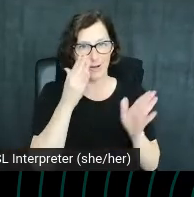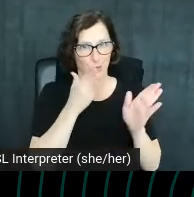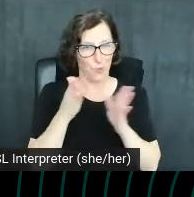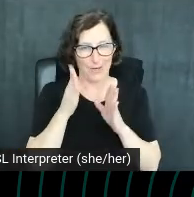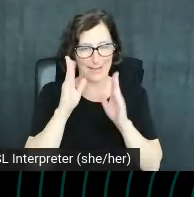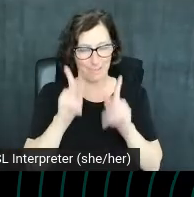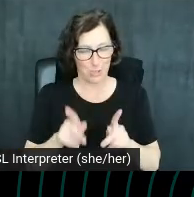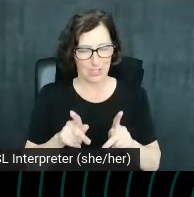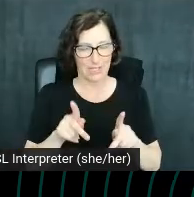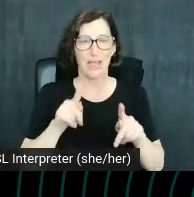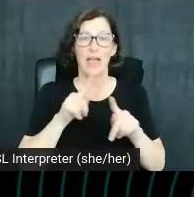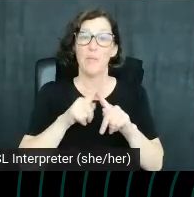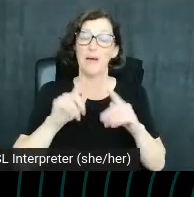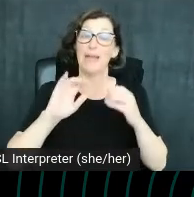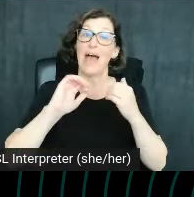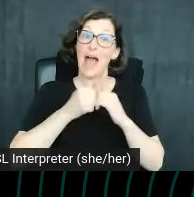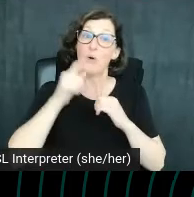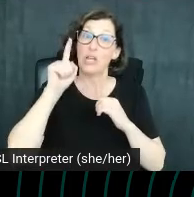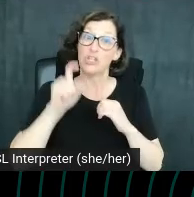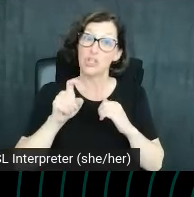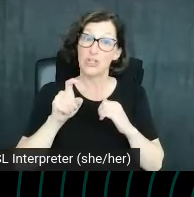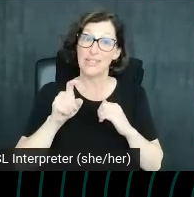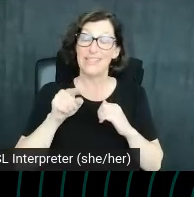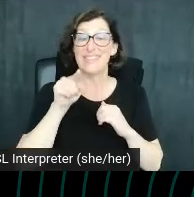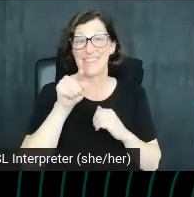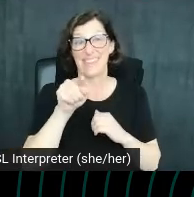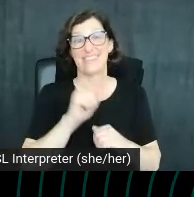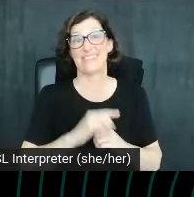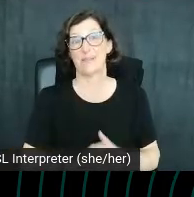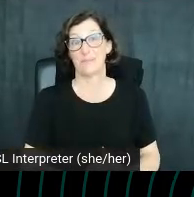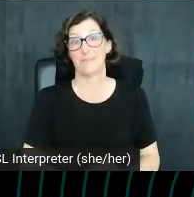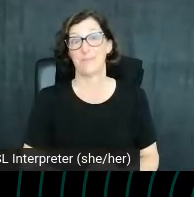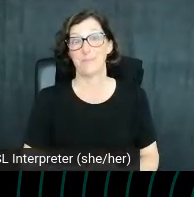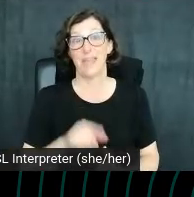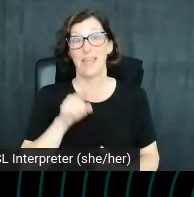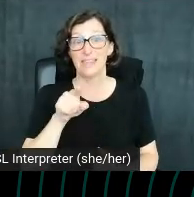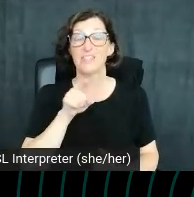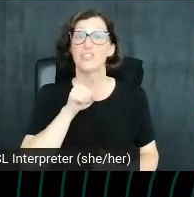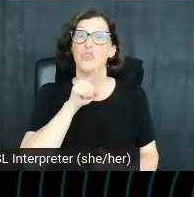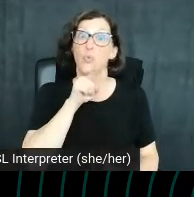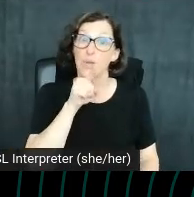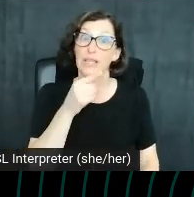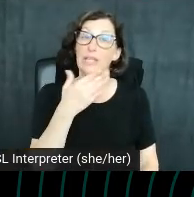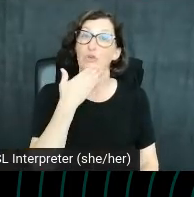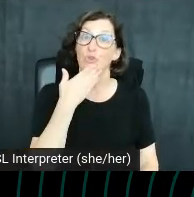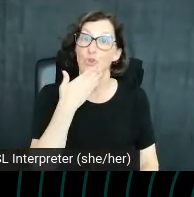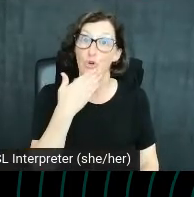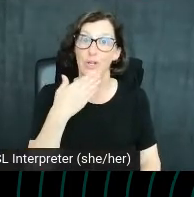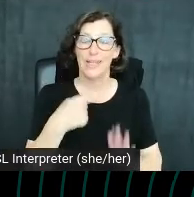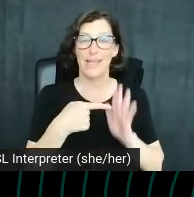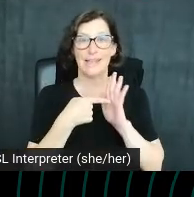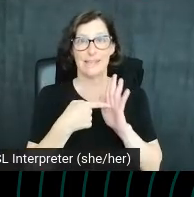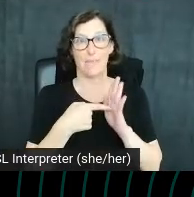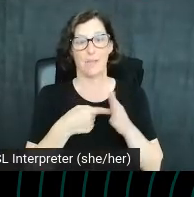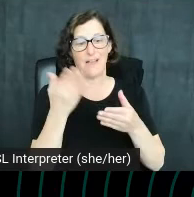But how I should be is the second version here. This is a really good example of a file name for a video.